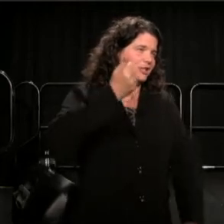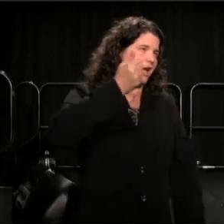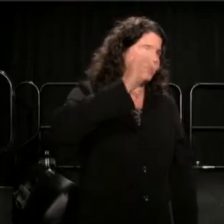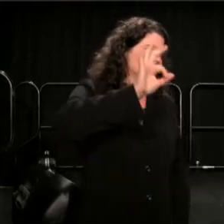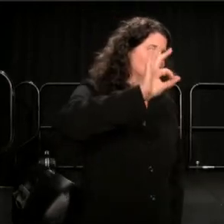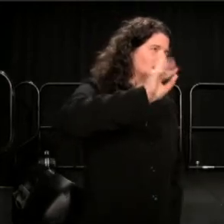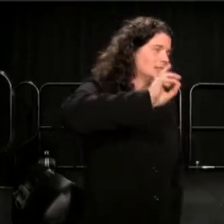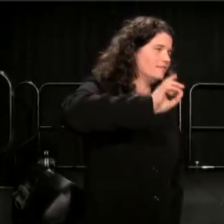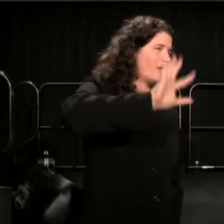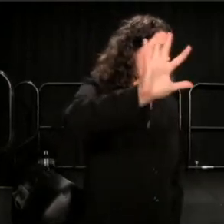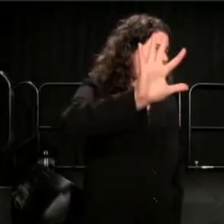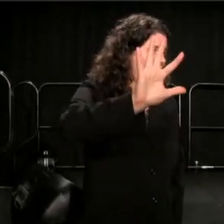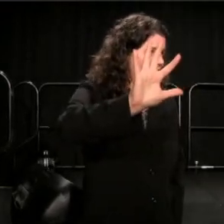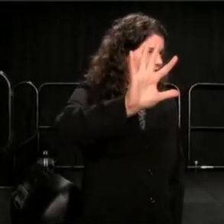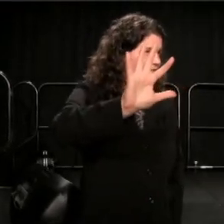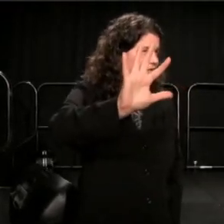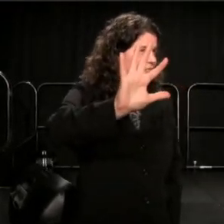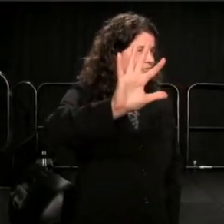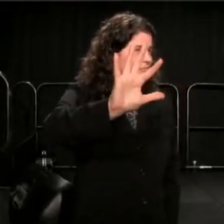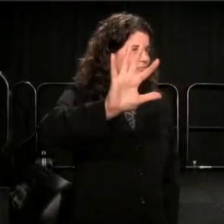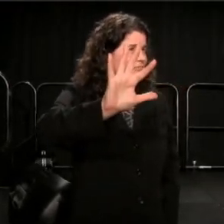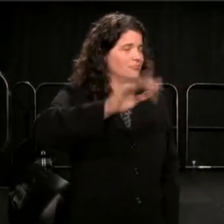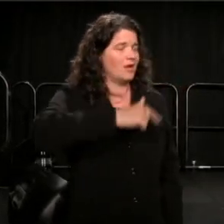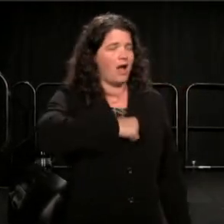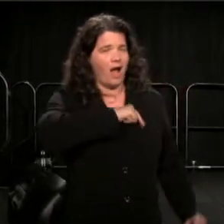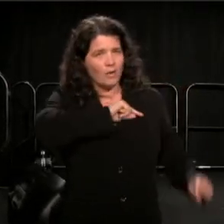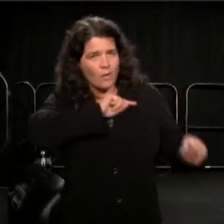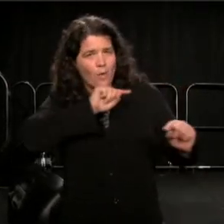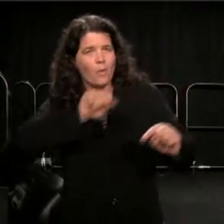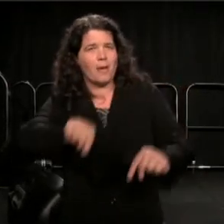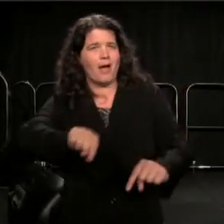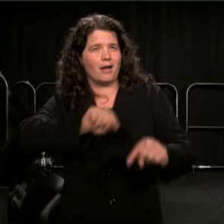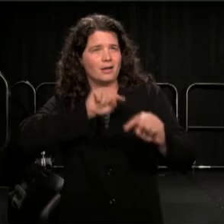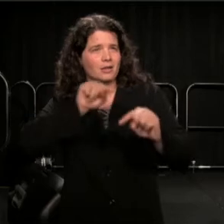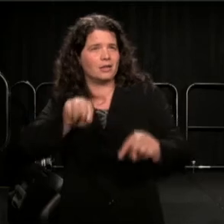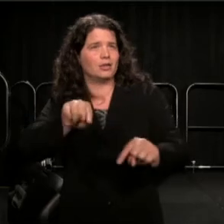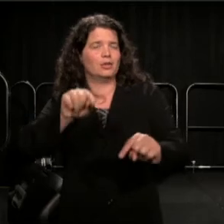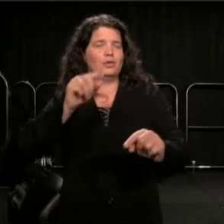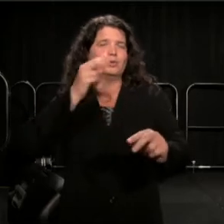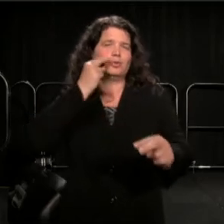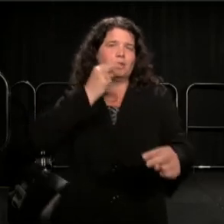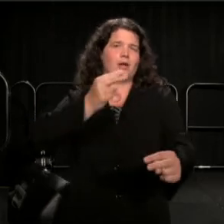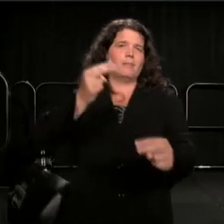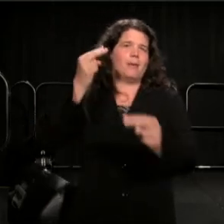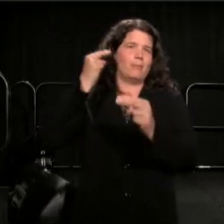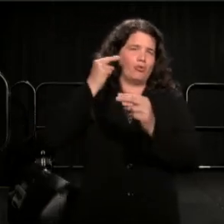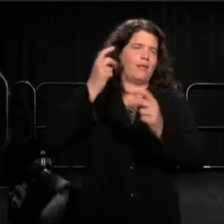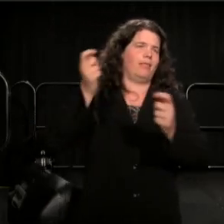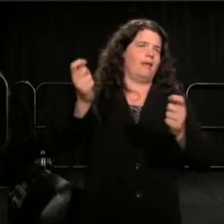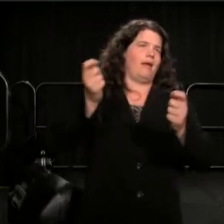to commemorate the anniversary of bloody Sunday.